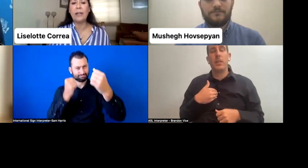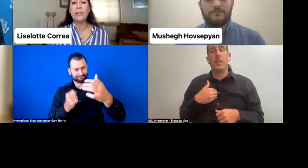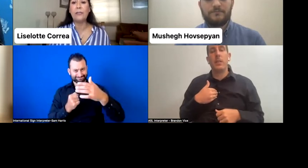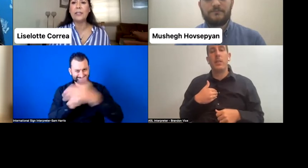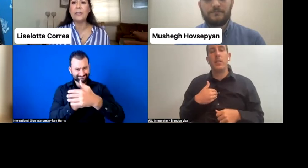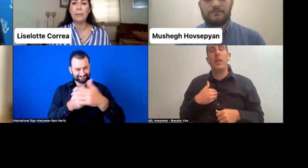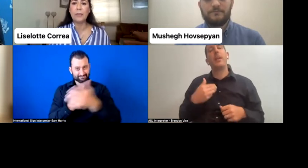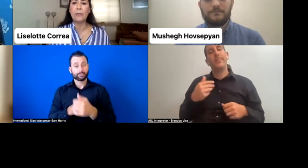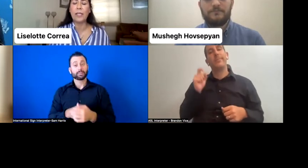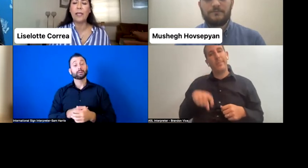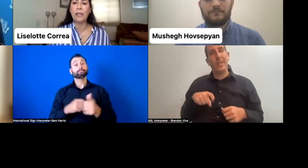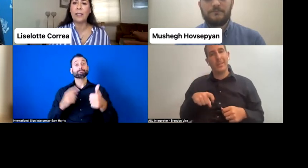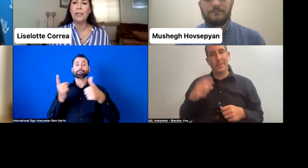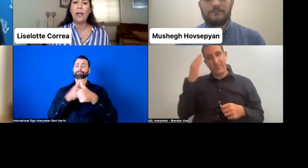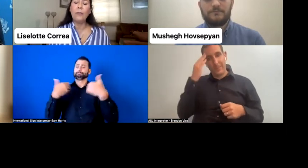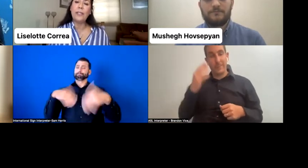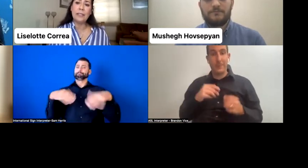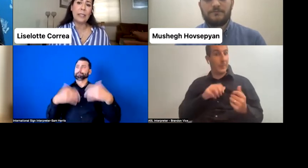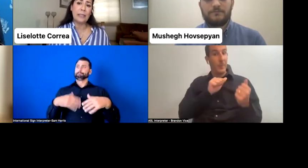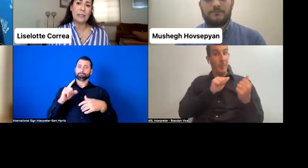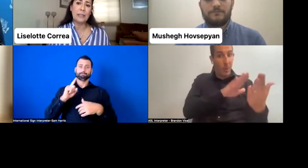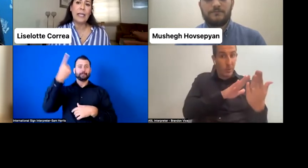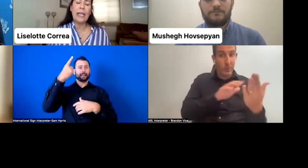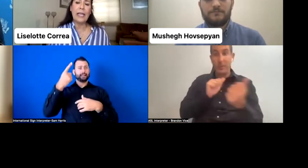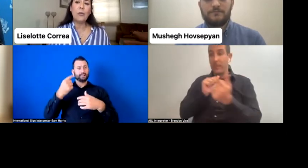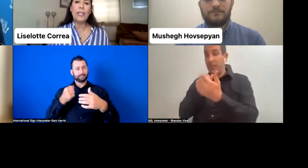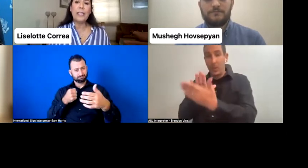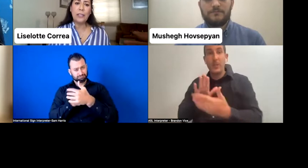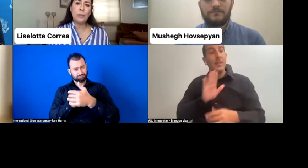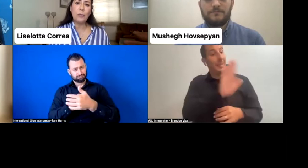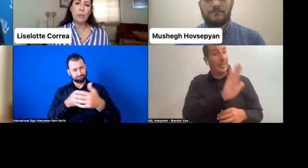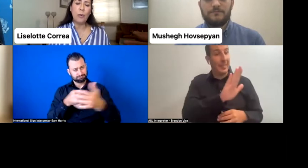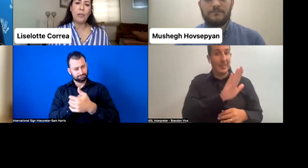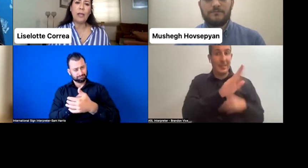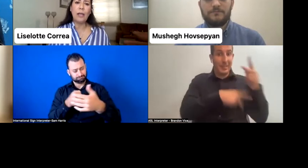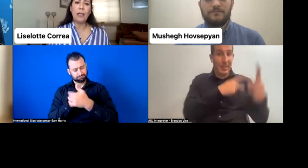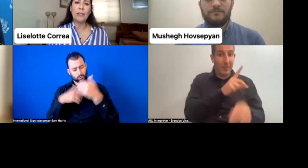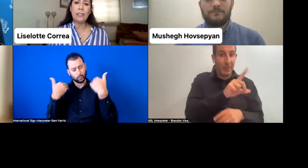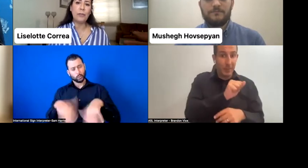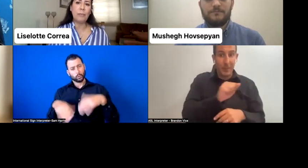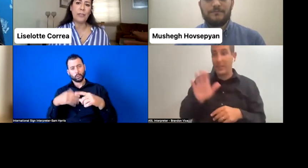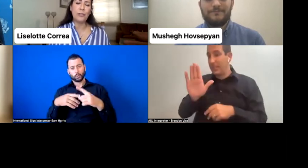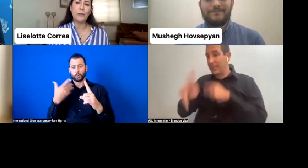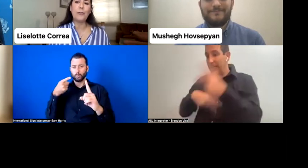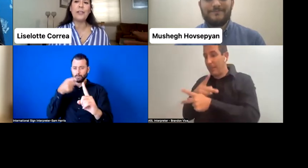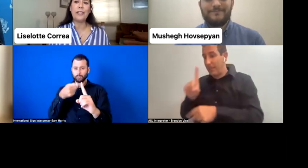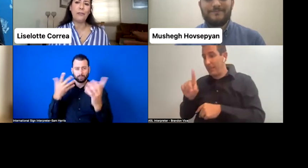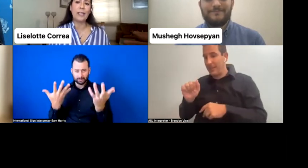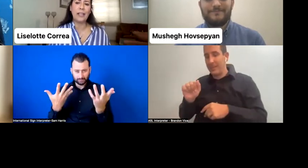are different types of disabilities. And we need to promote different measures for different kinds